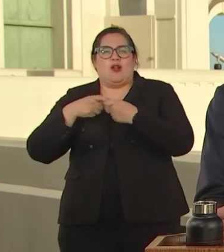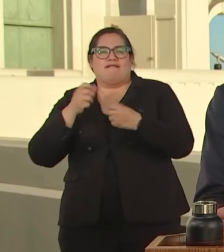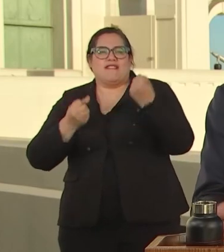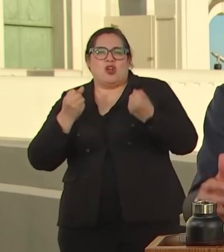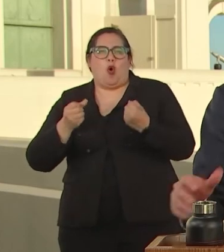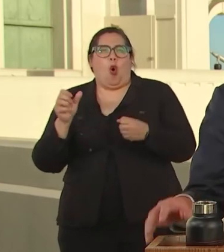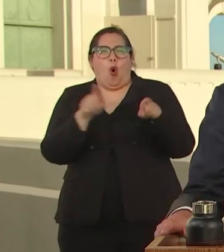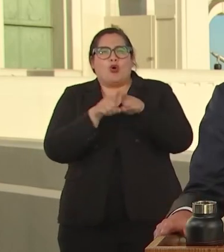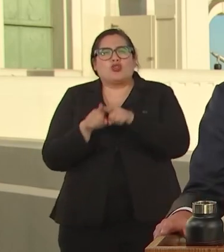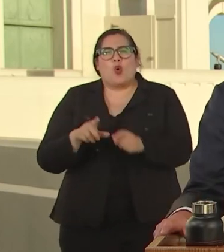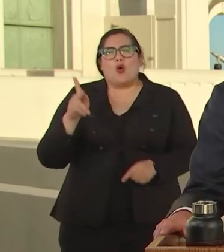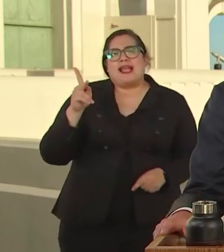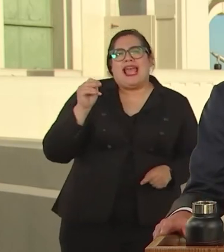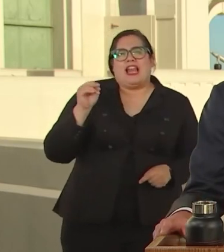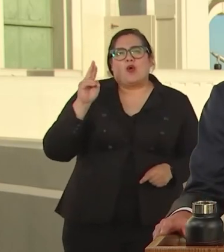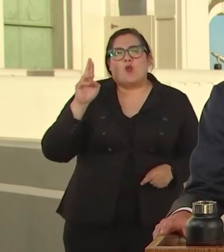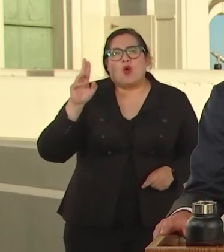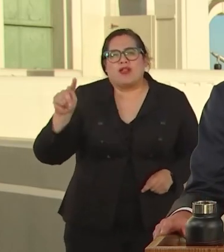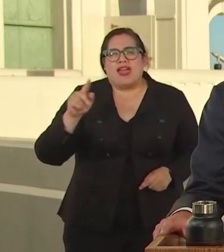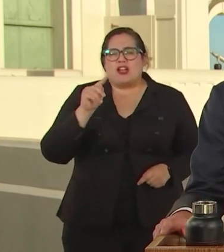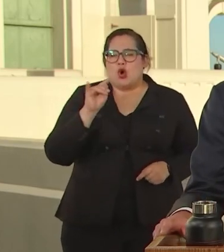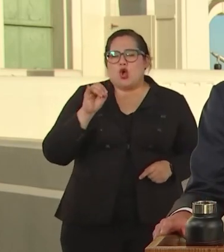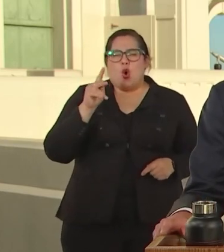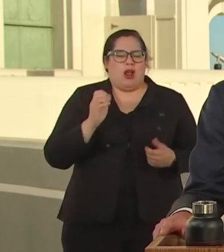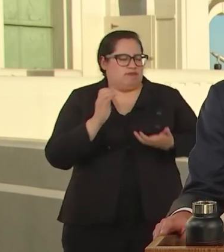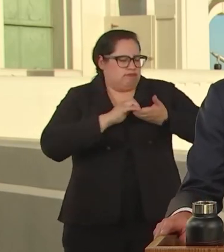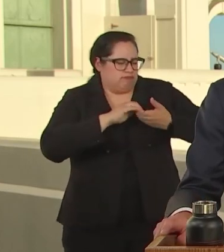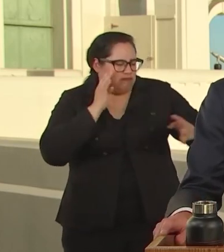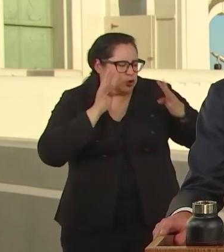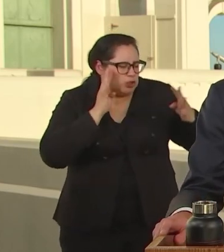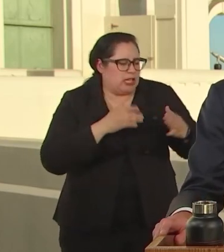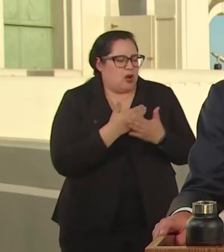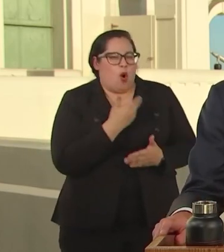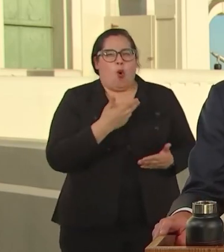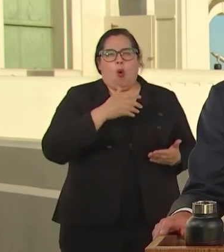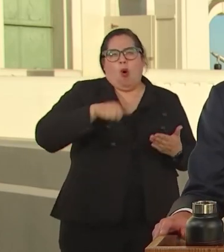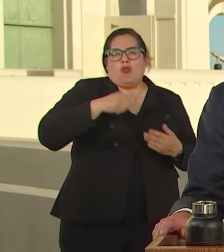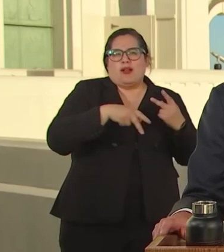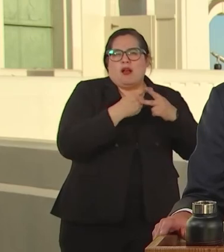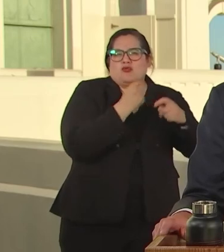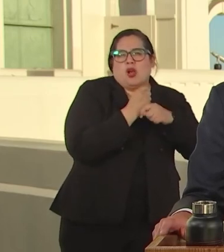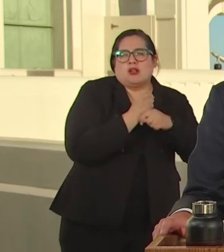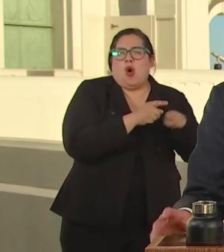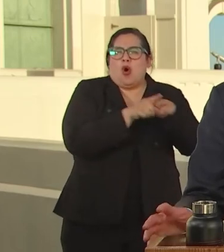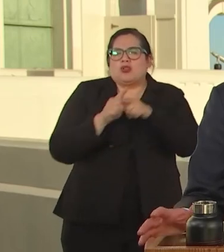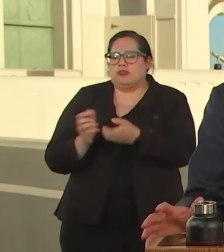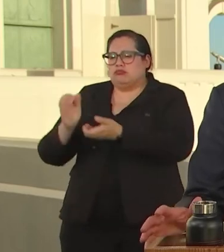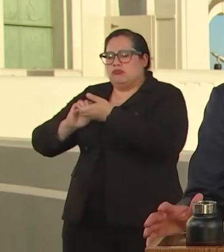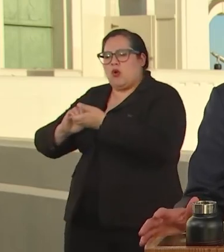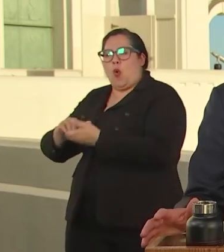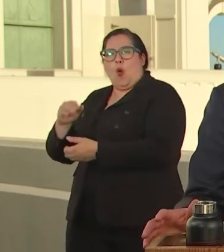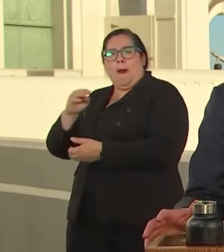CREATE HYDROGEN FUEL TRUCKS. AND WE'RE PARTNERING TO LEAD